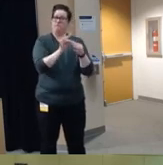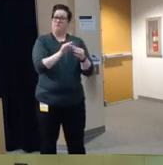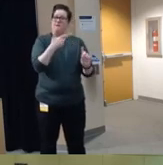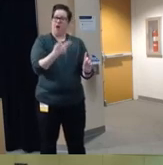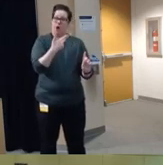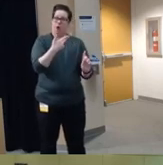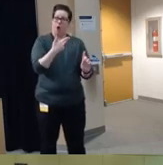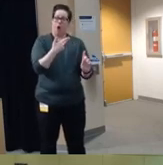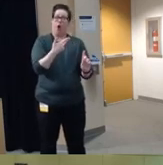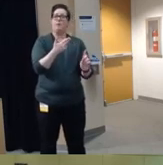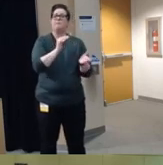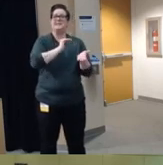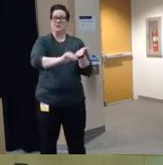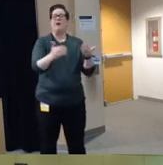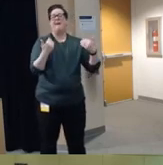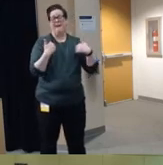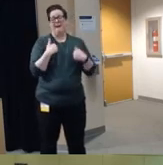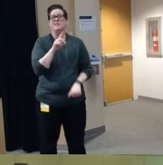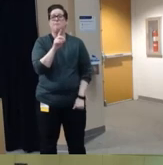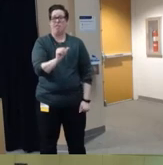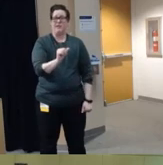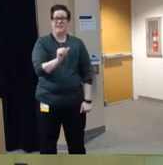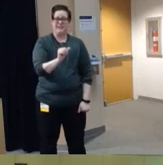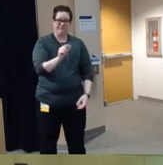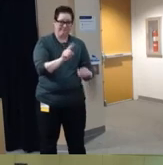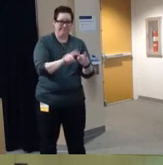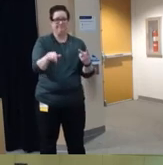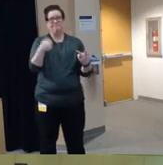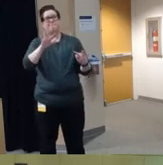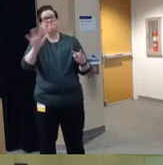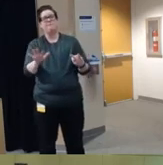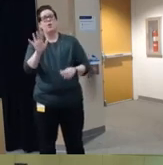with a disability um another study found that roughly a quarter of children and teens with a